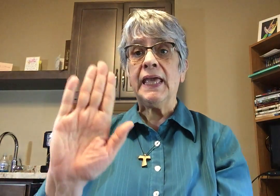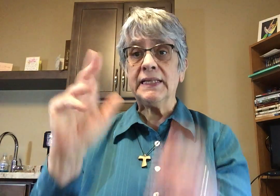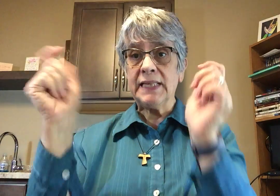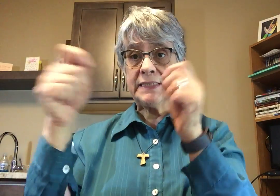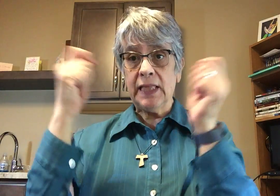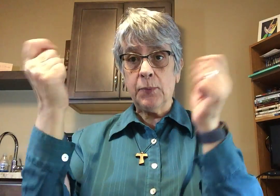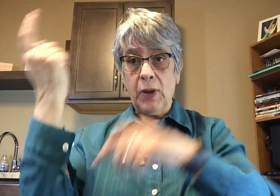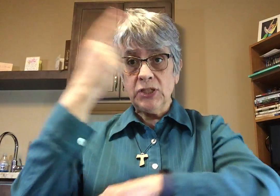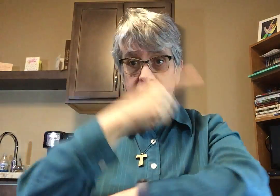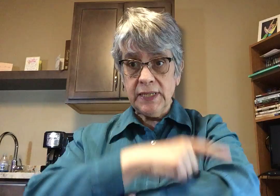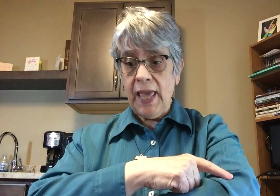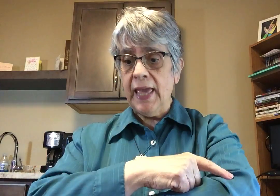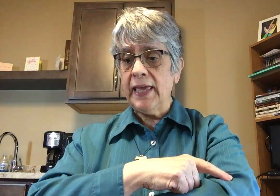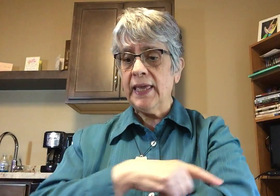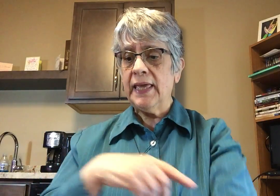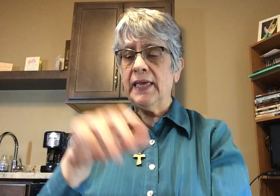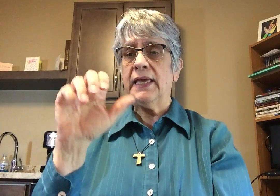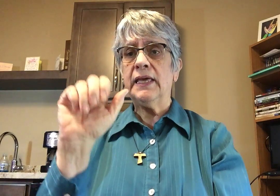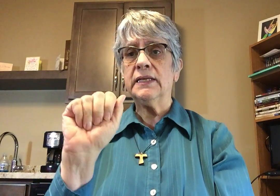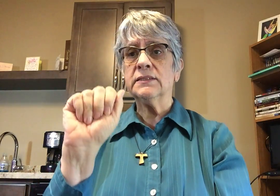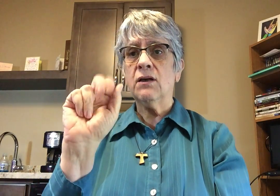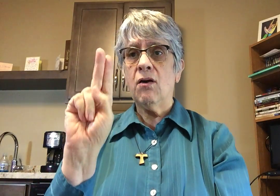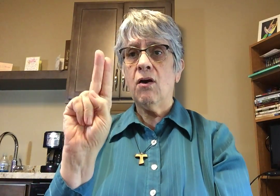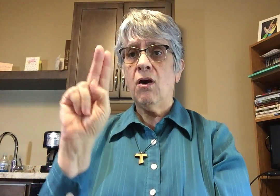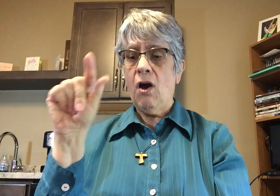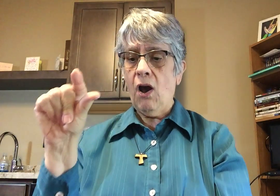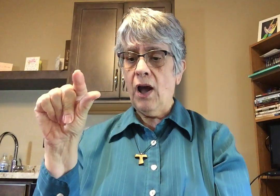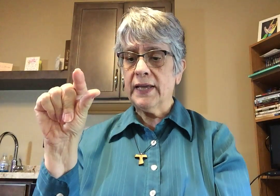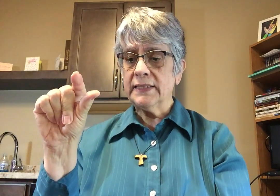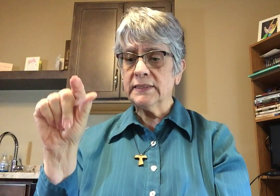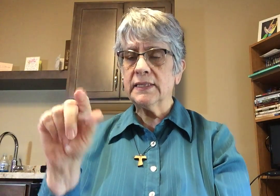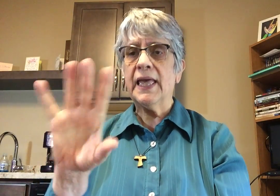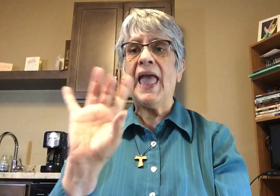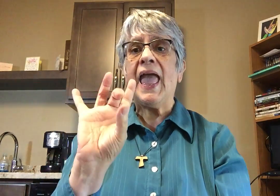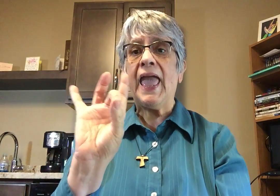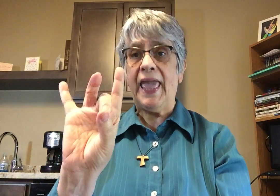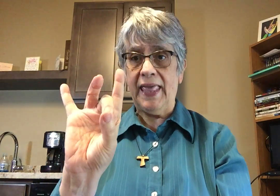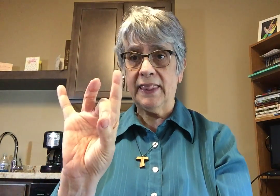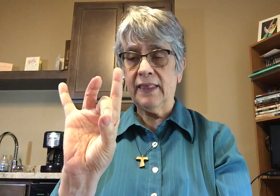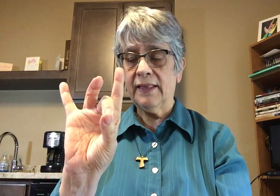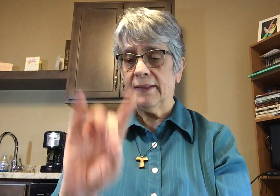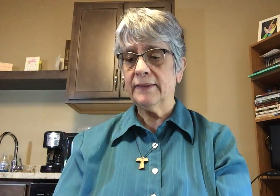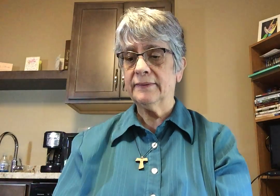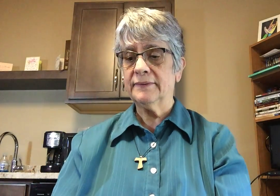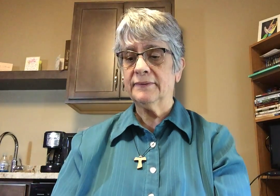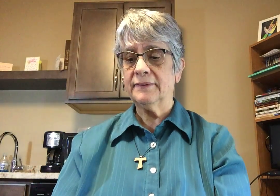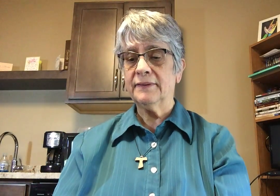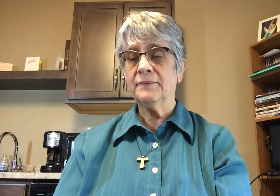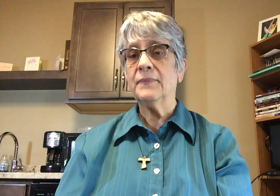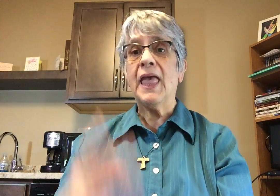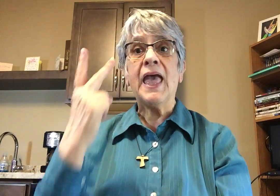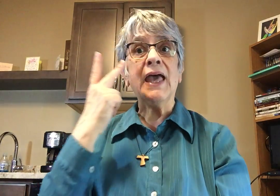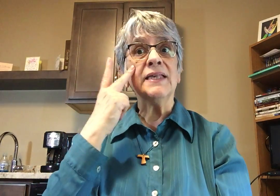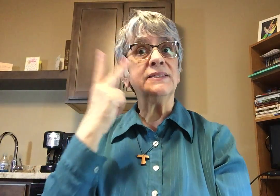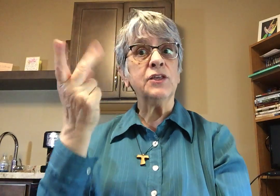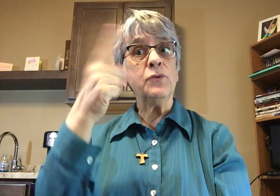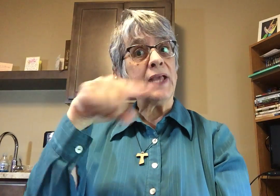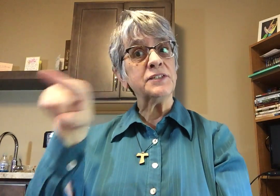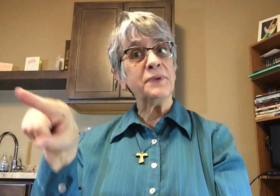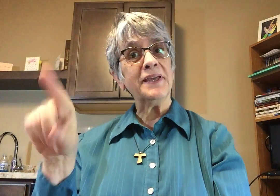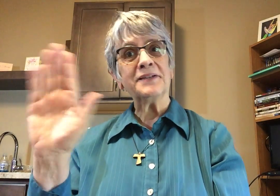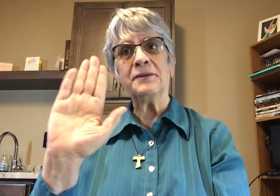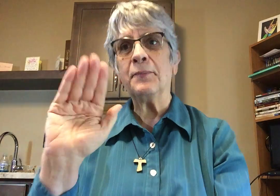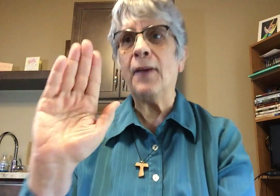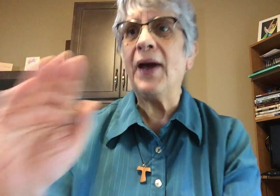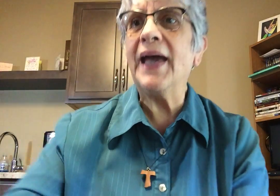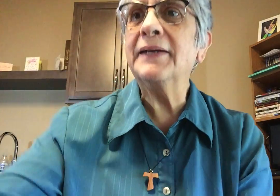His celebration day is August 8. See you next week bye-bye!